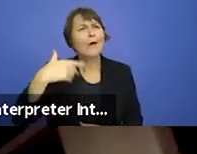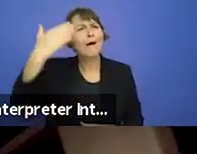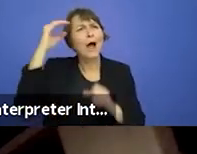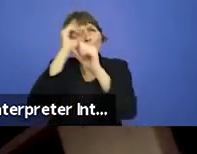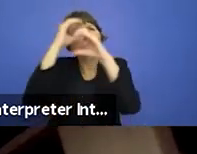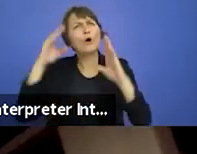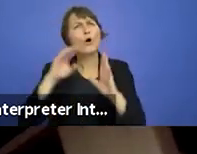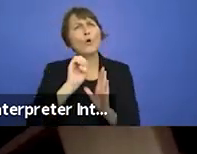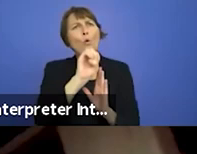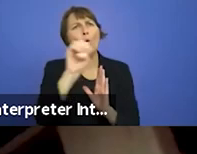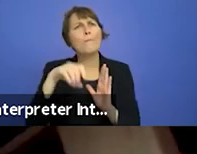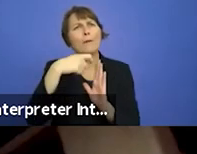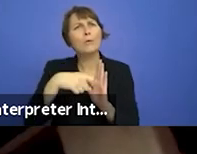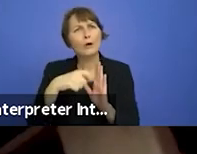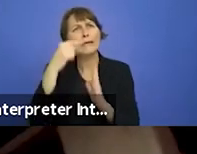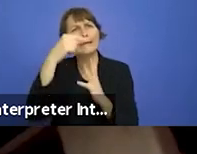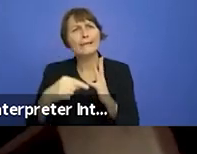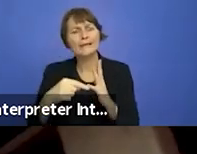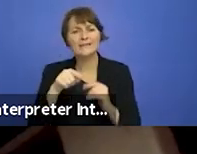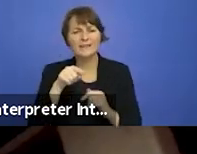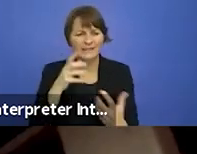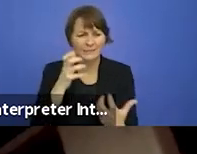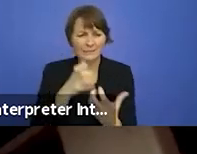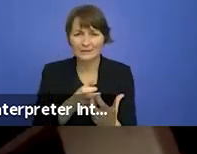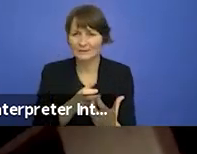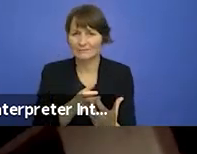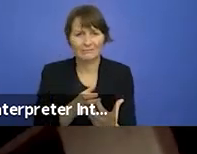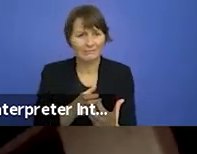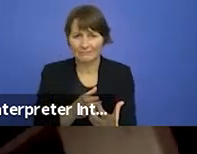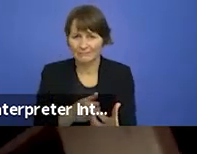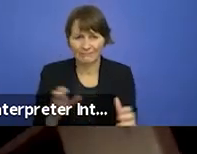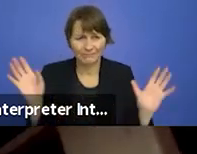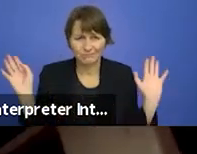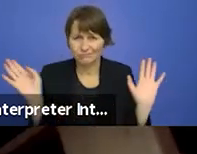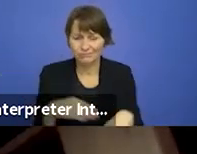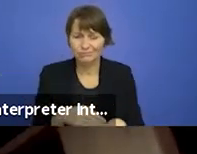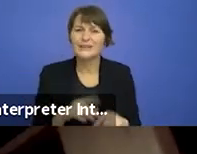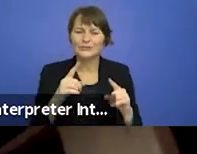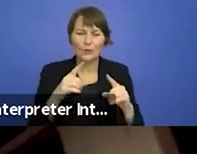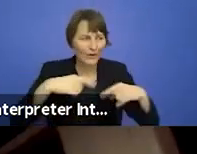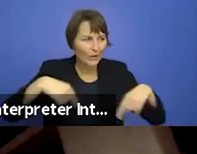were now the questions in everyone's minds.What is the nature of collective responsibility ?What